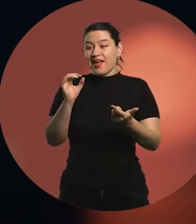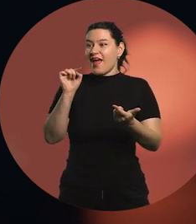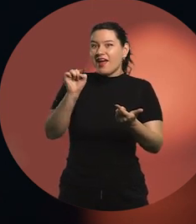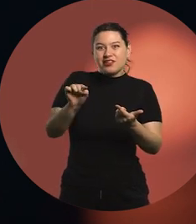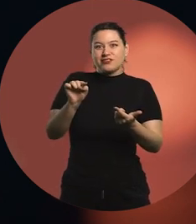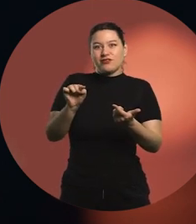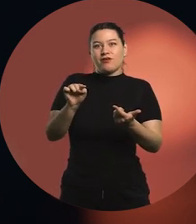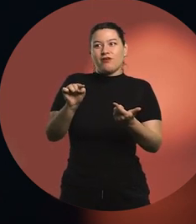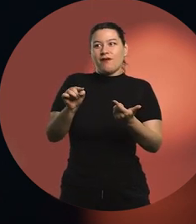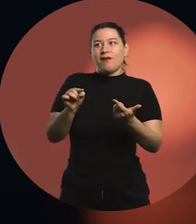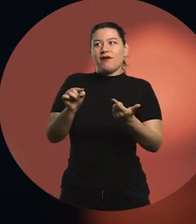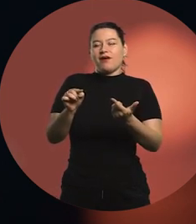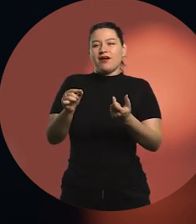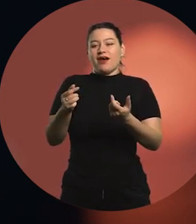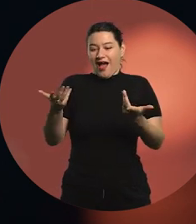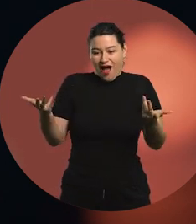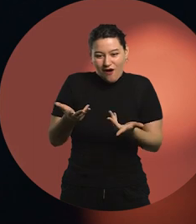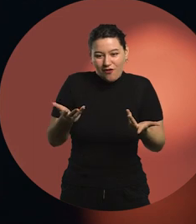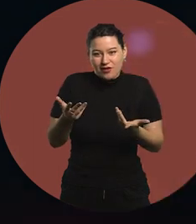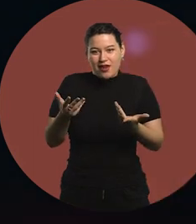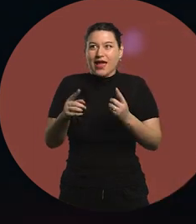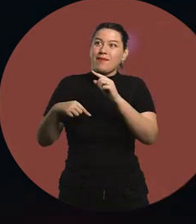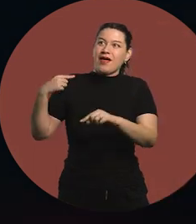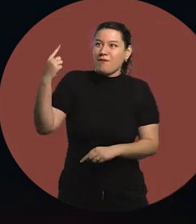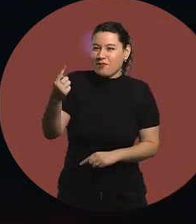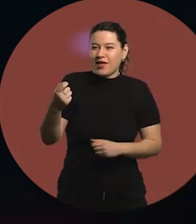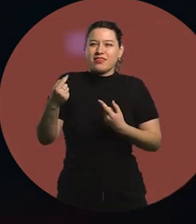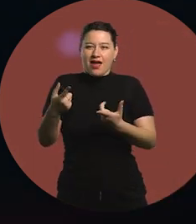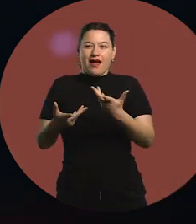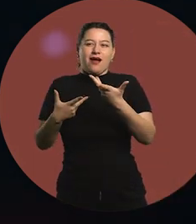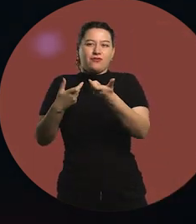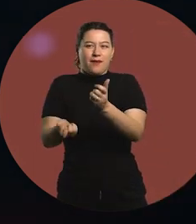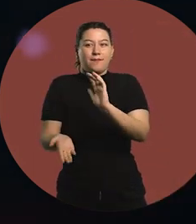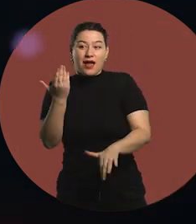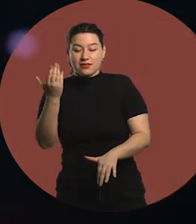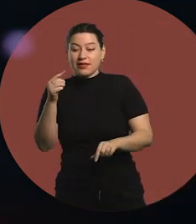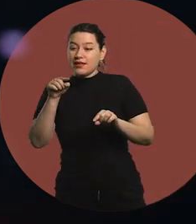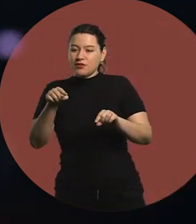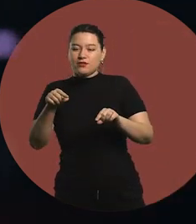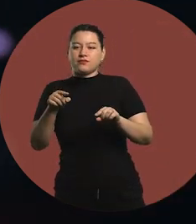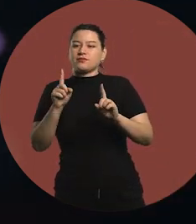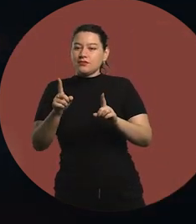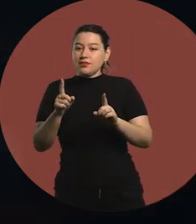prepares us the most for today and for later. And on that path, generating trust